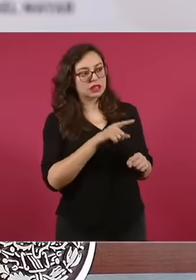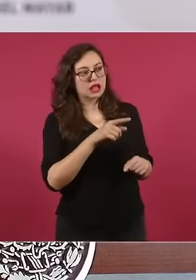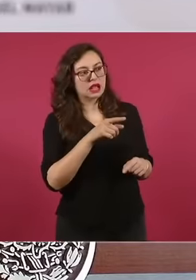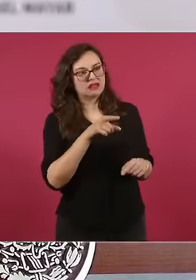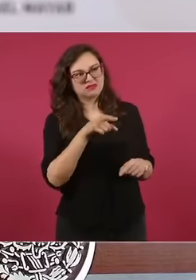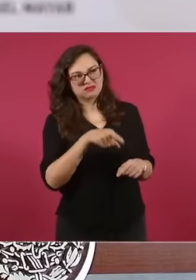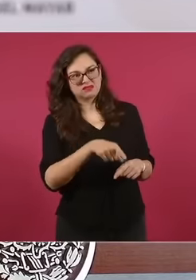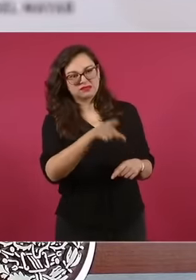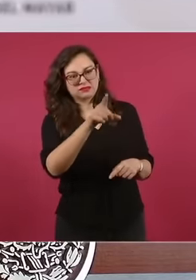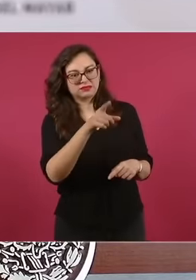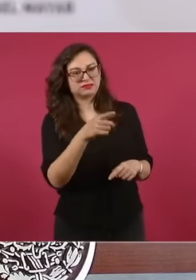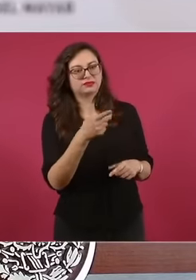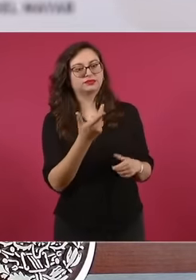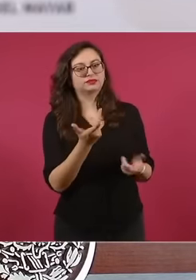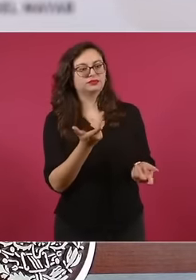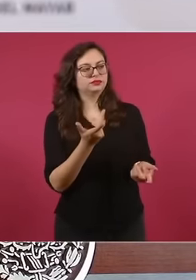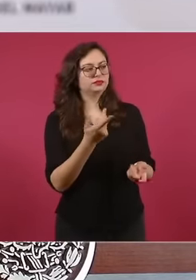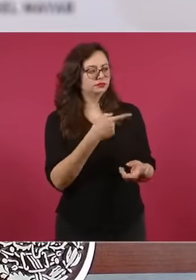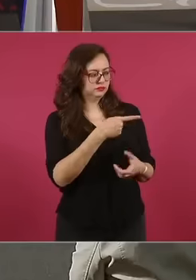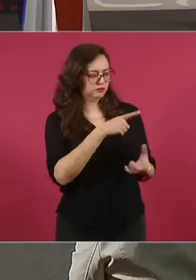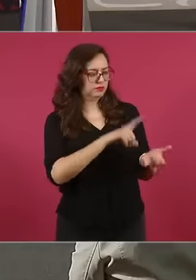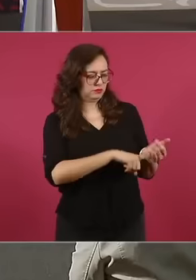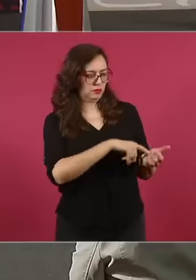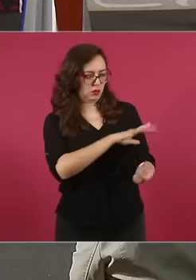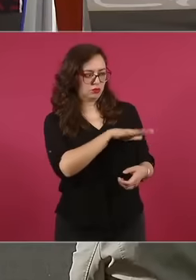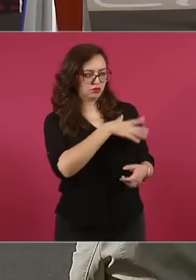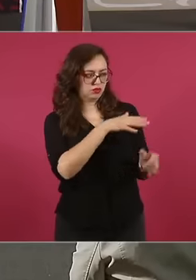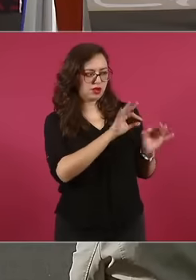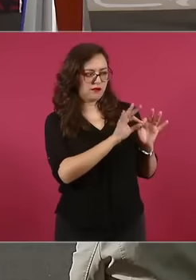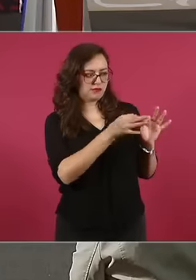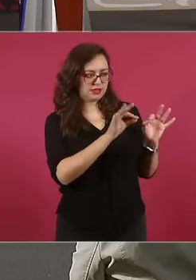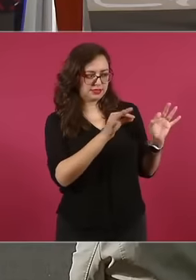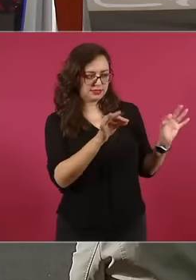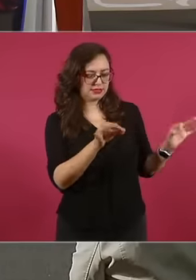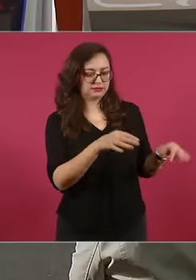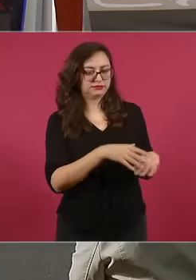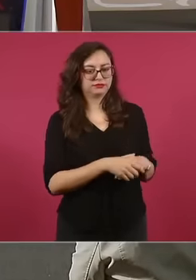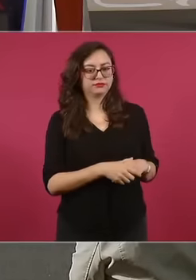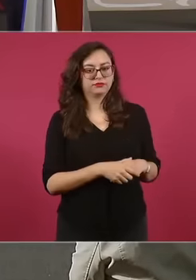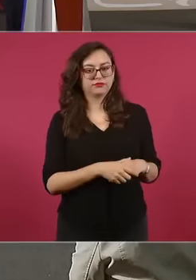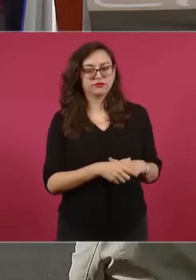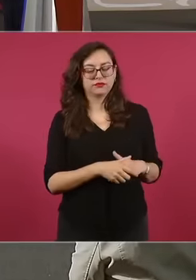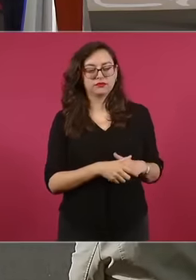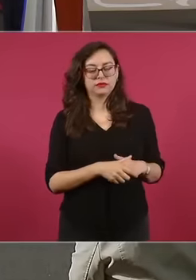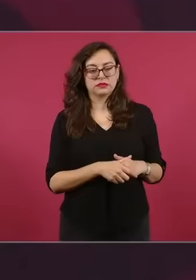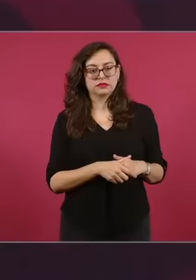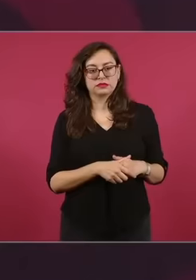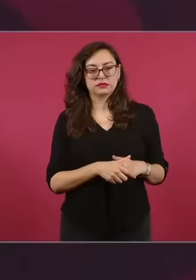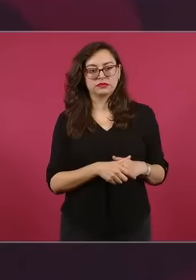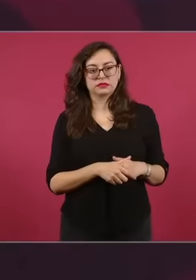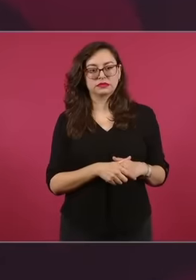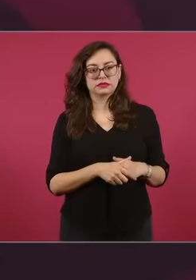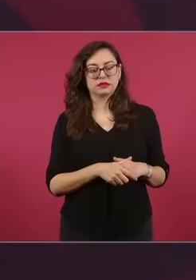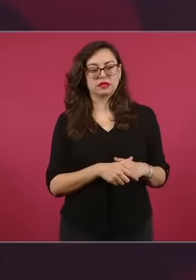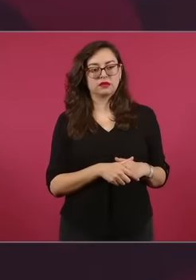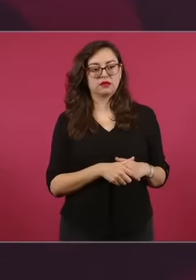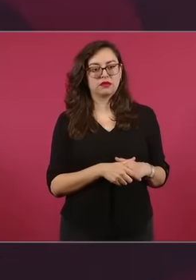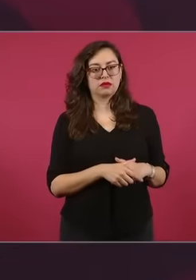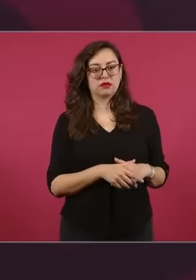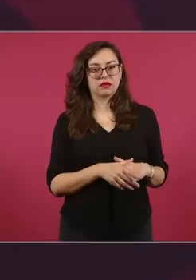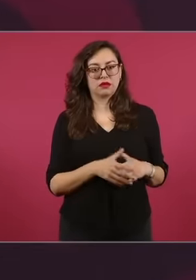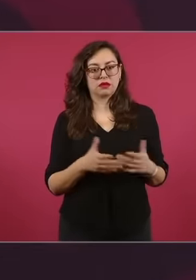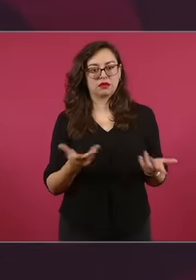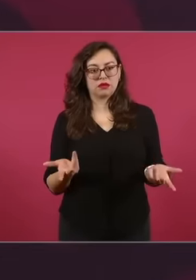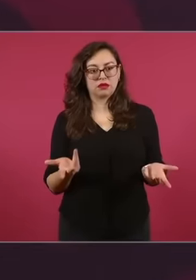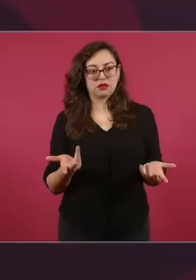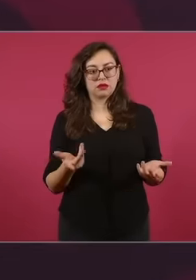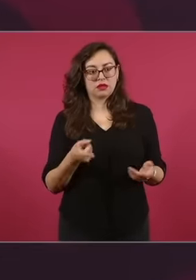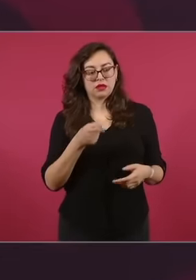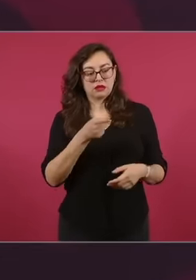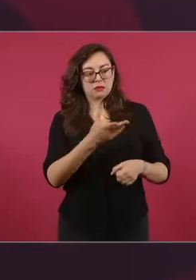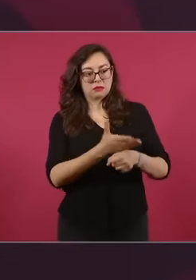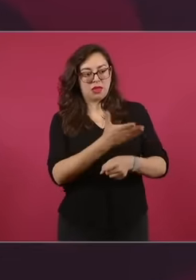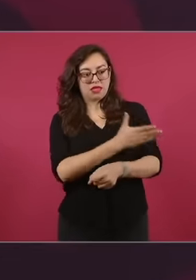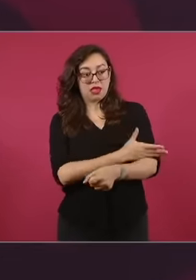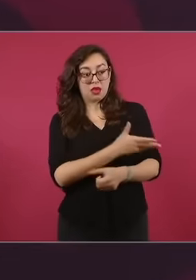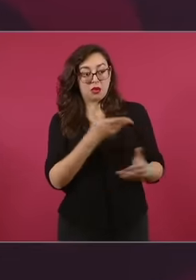less, and now we are going to literally look for President Madero, who is going to save Mexico before